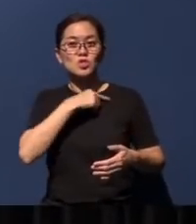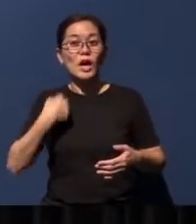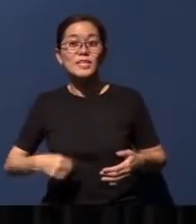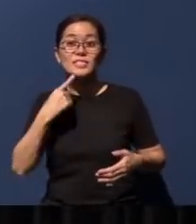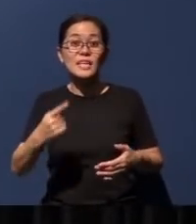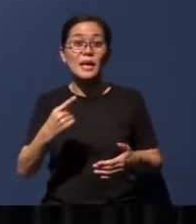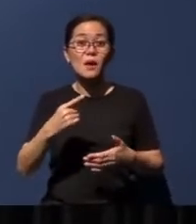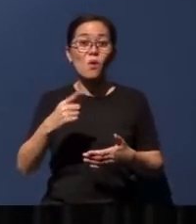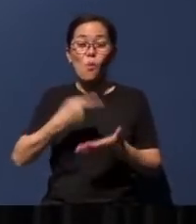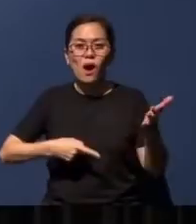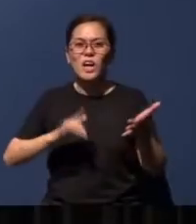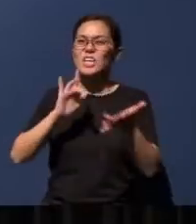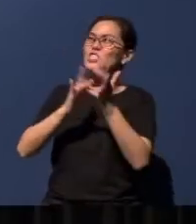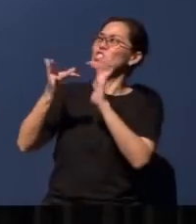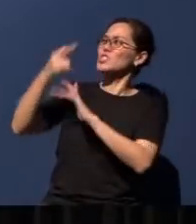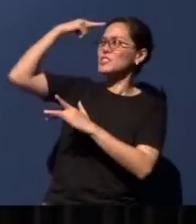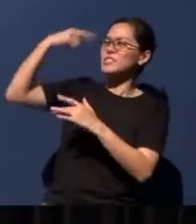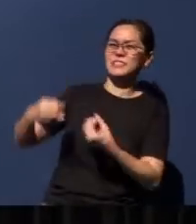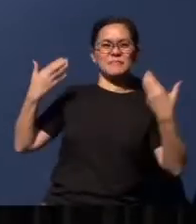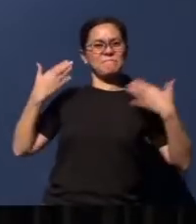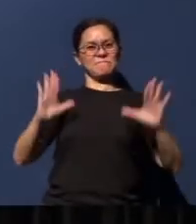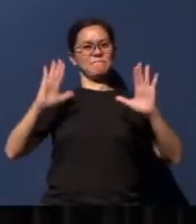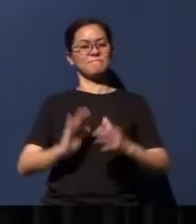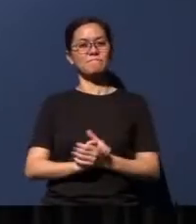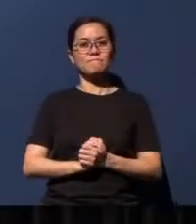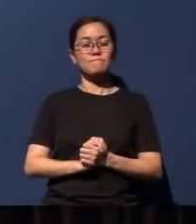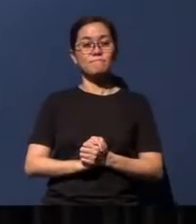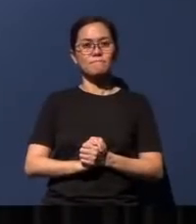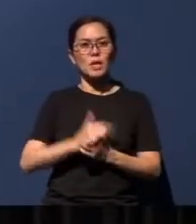because His judgments are without bias, without any